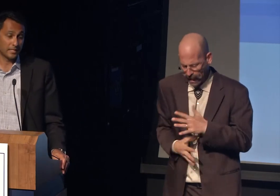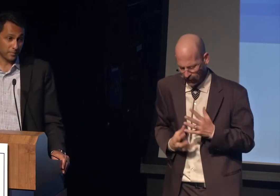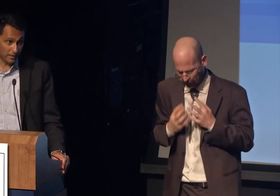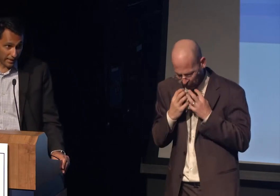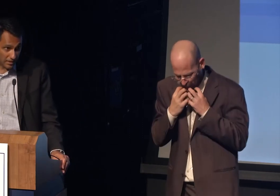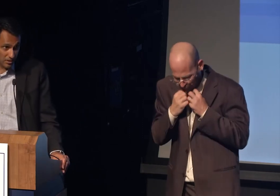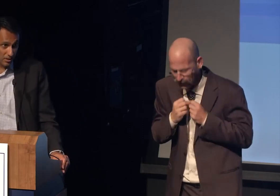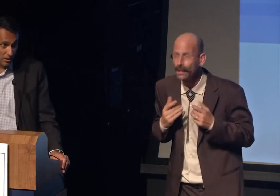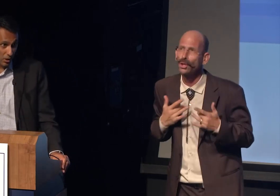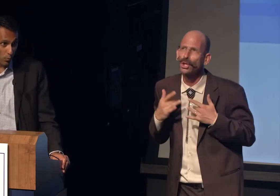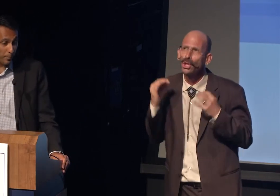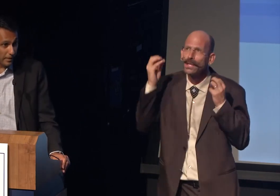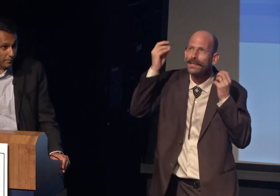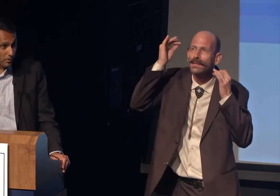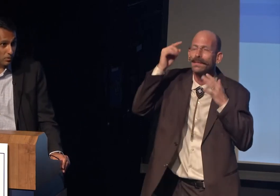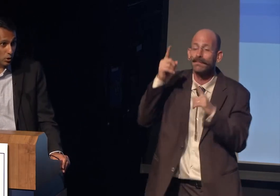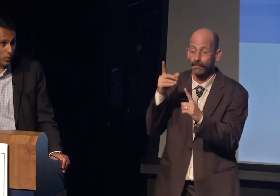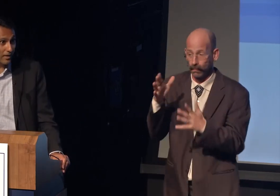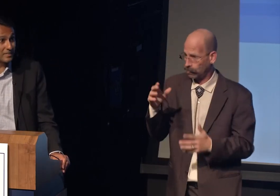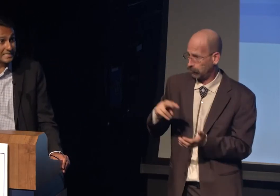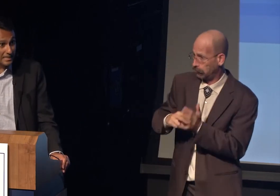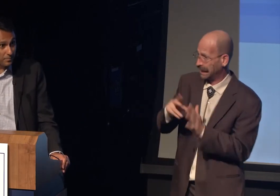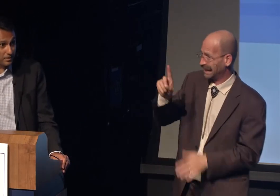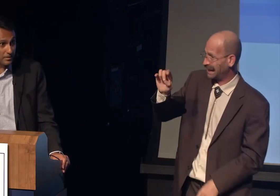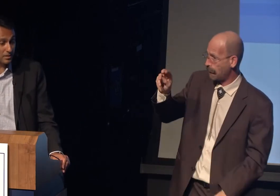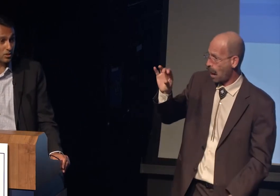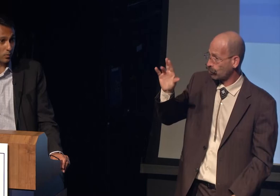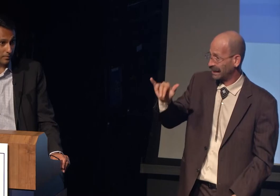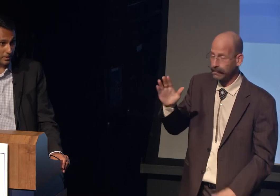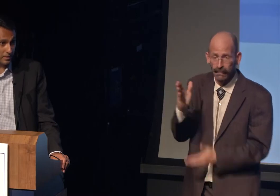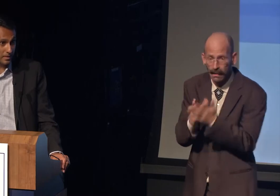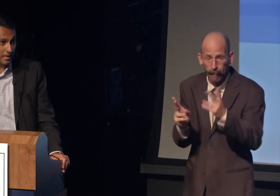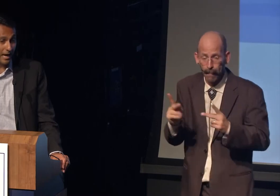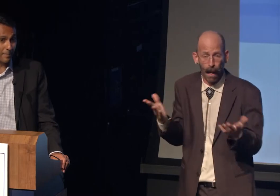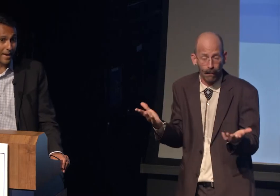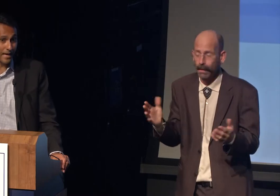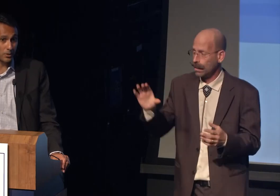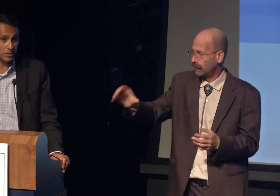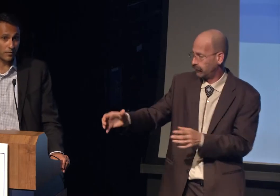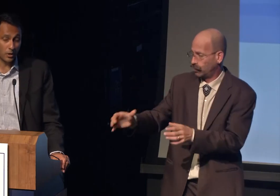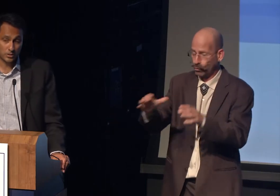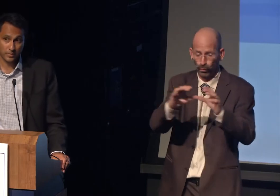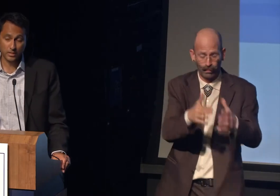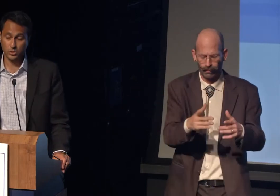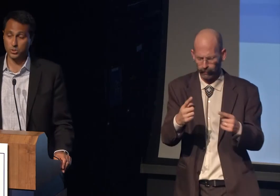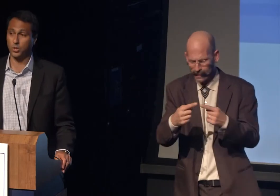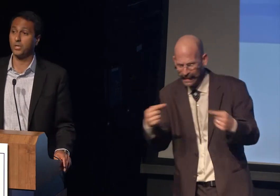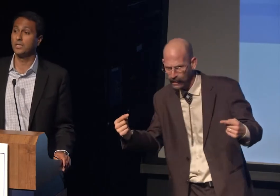A place where people who have deep disagreements on matters of ultimate concern